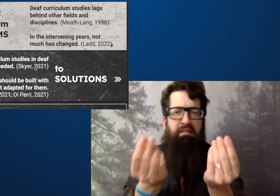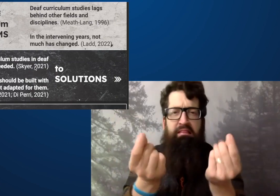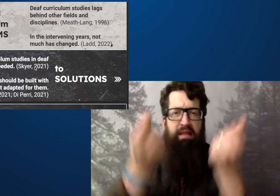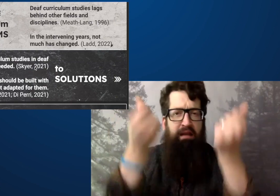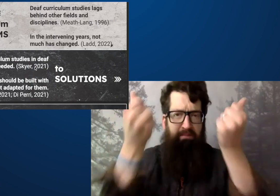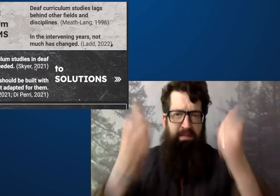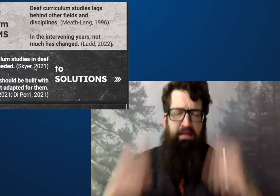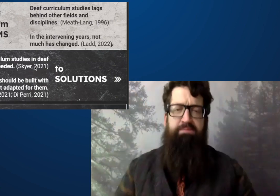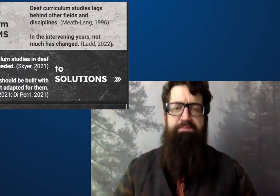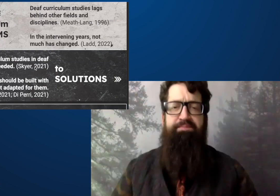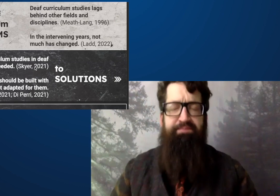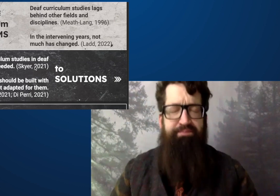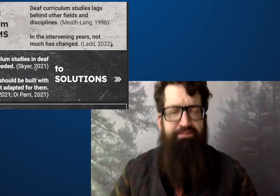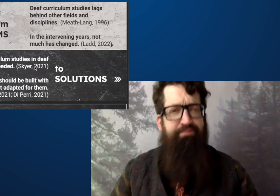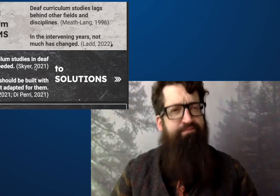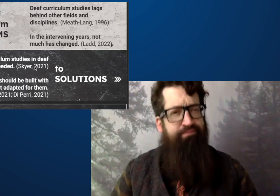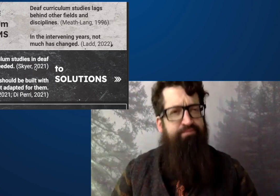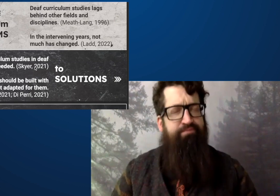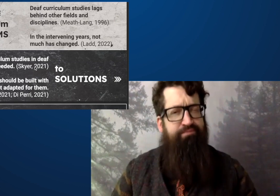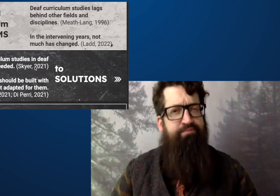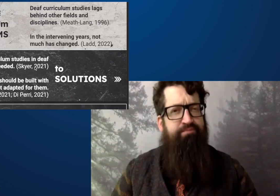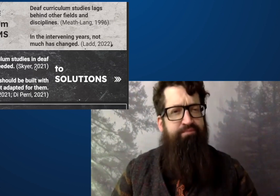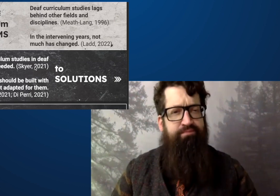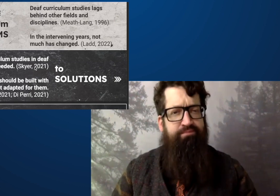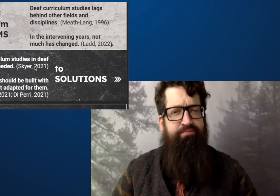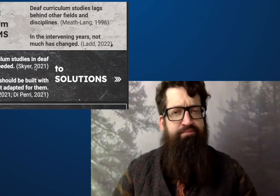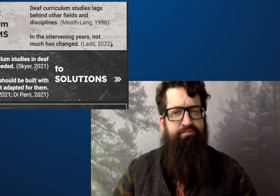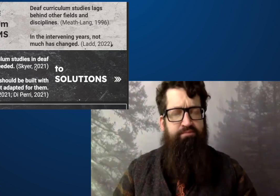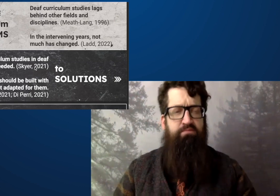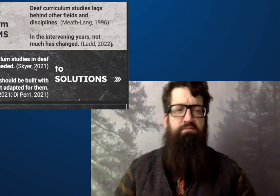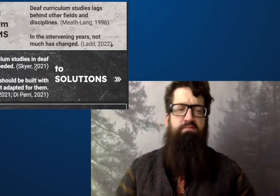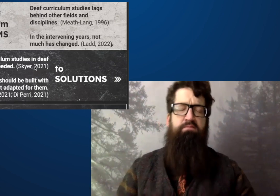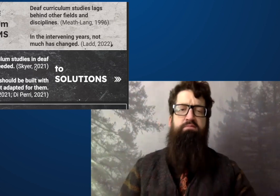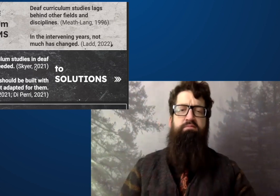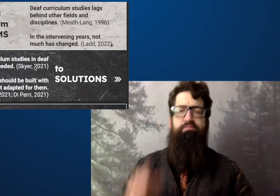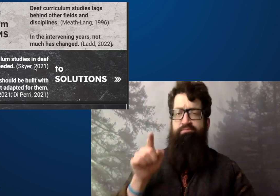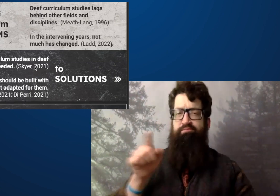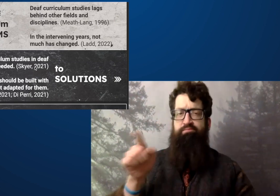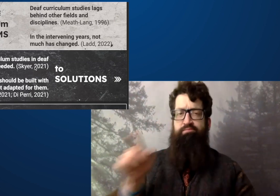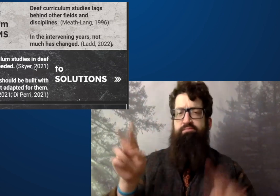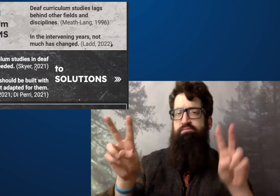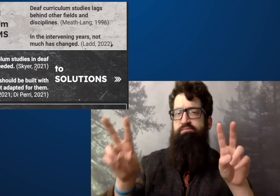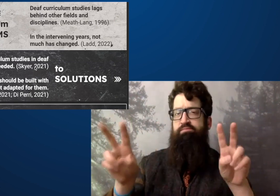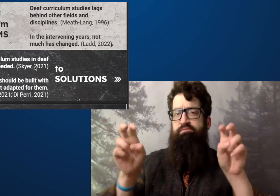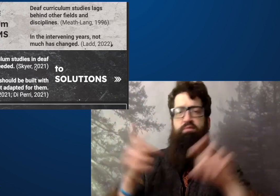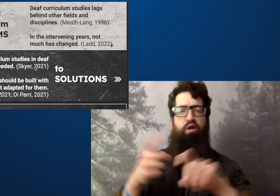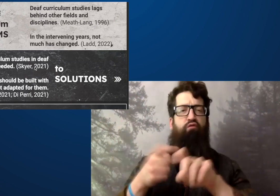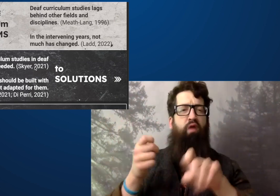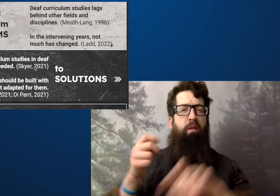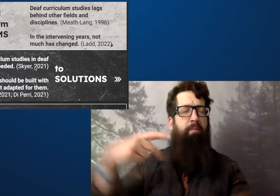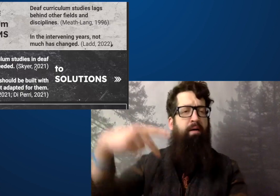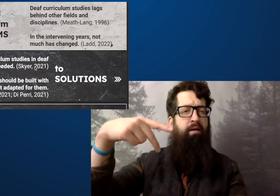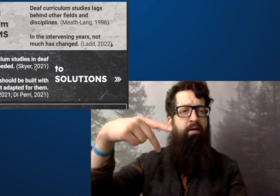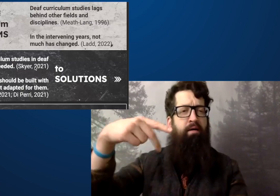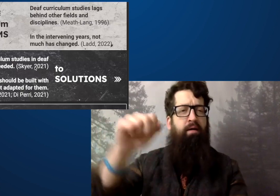There's been very little improvement where it changes to research into deaf cricket.